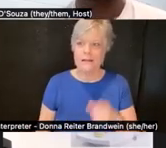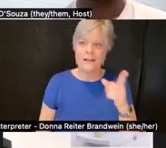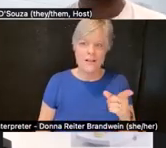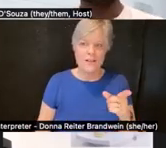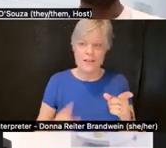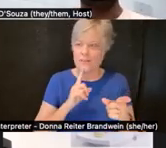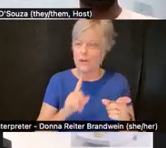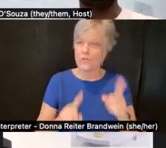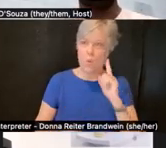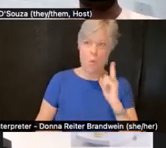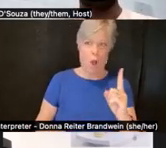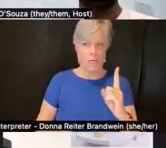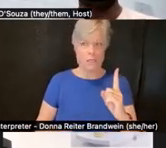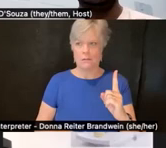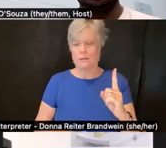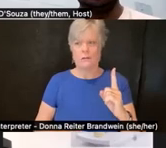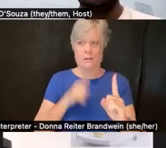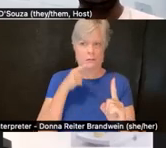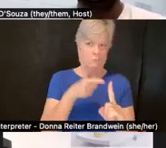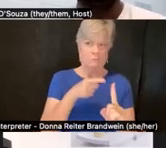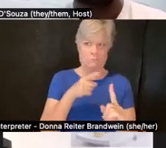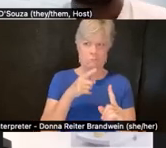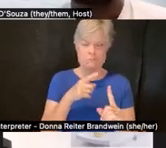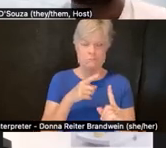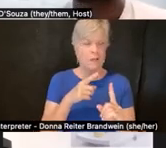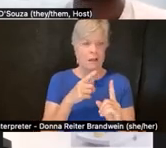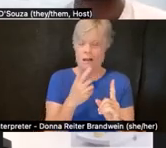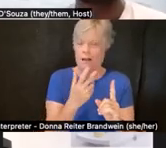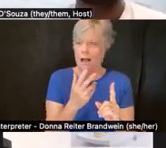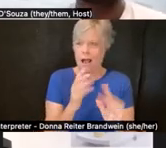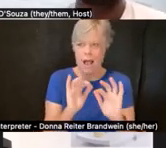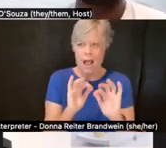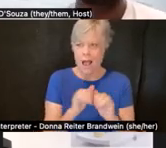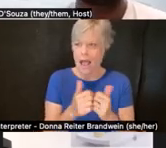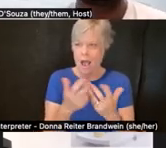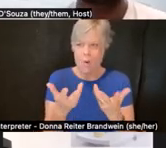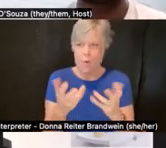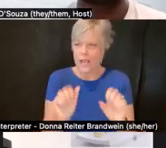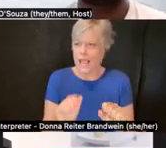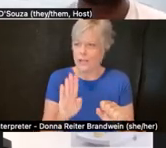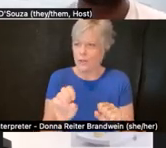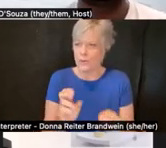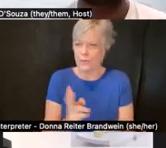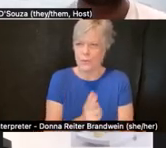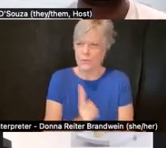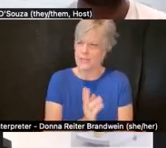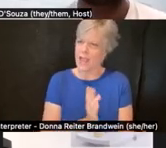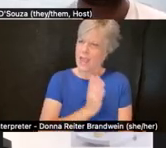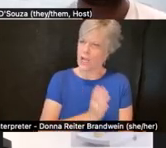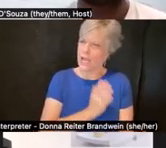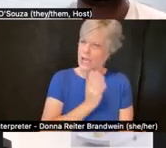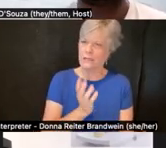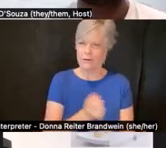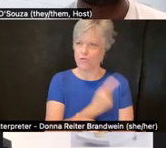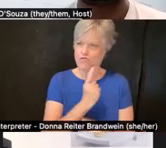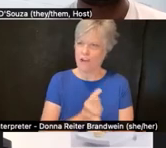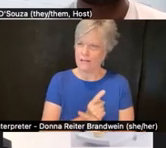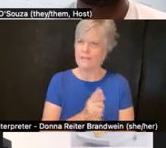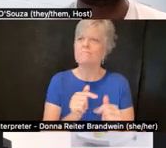to talk about the complexities of what some people call etiquette. And I think that it's an important resource